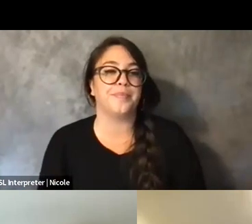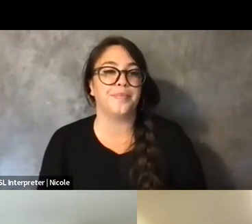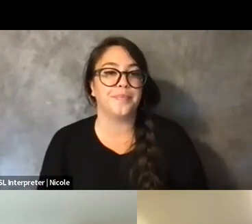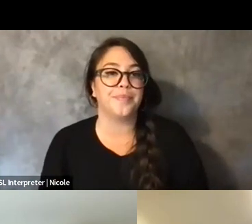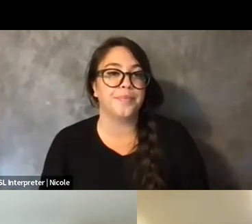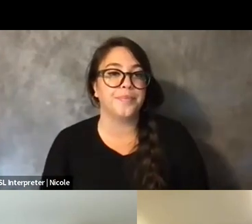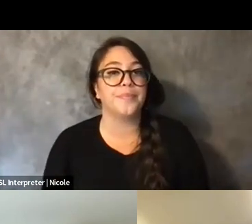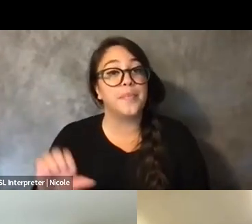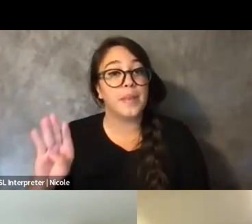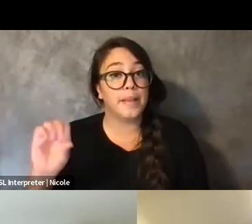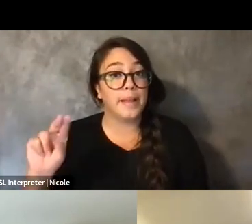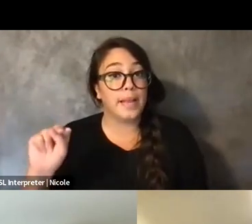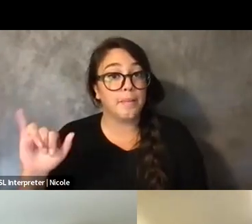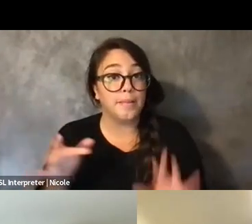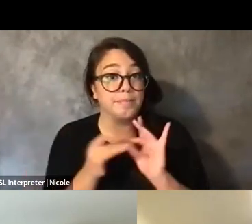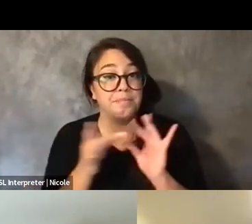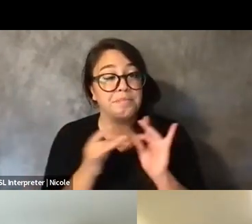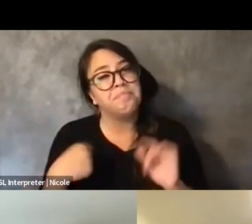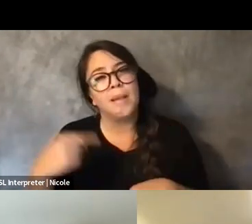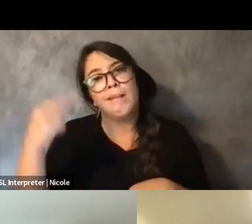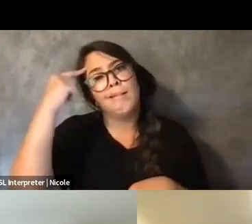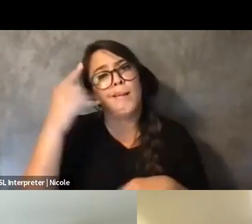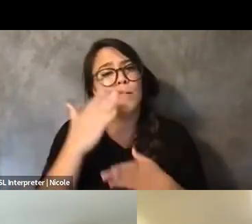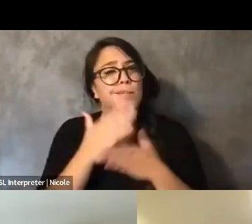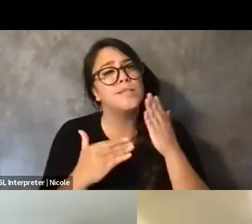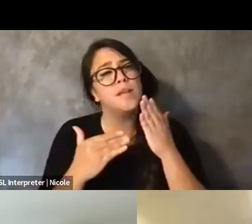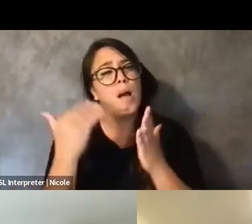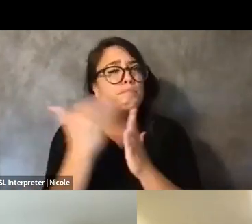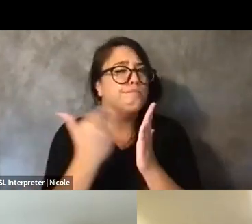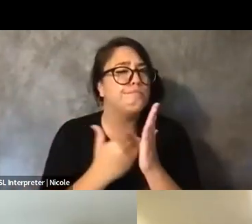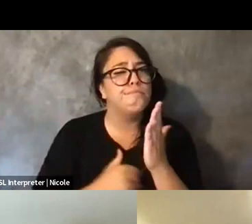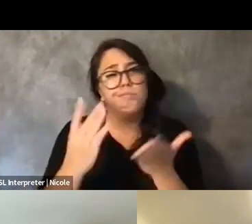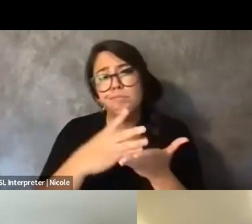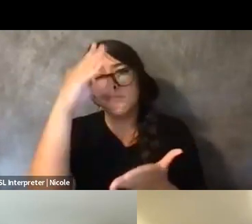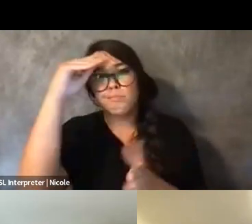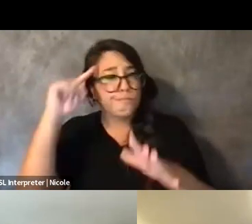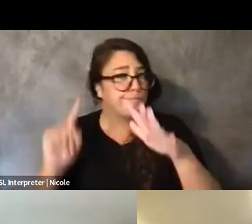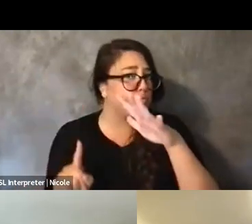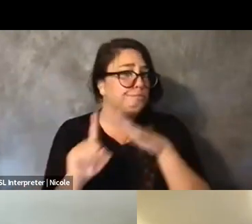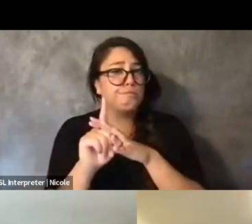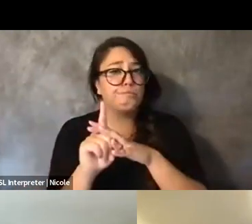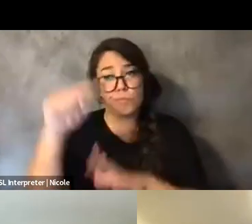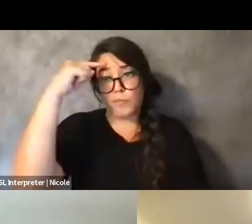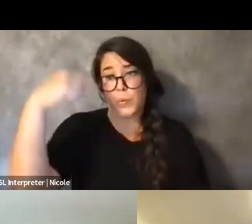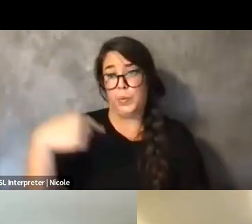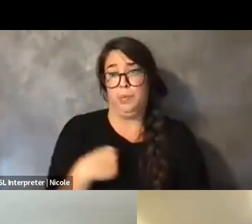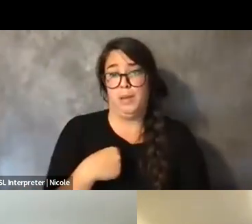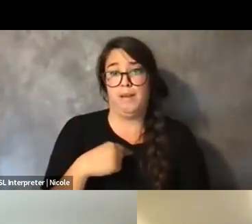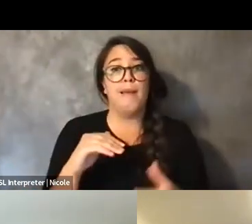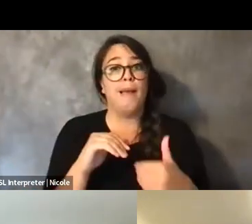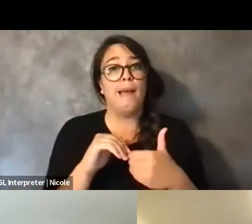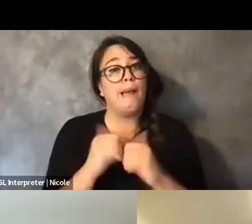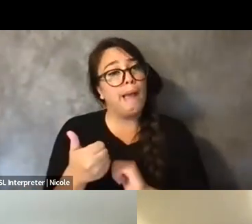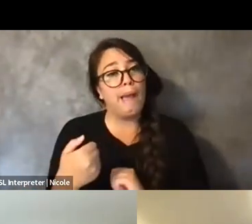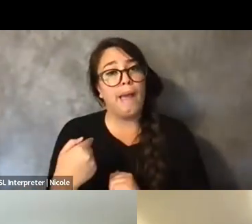I think some lessons that come to mind is that the way that we enact disability justice